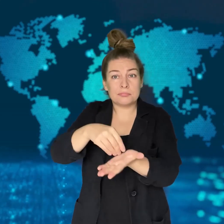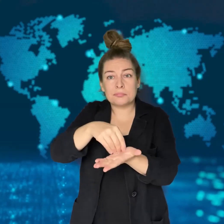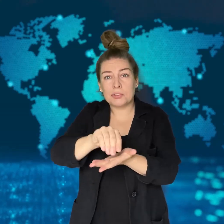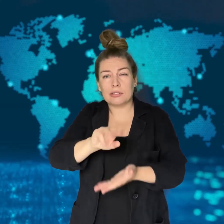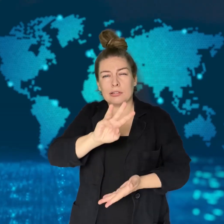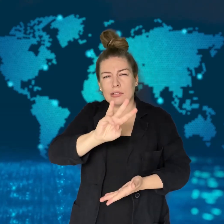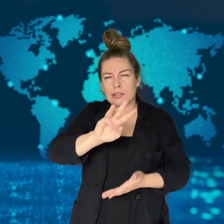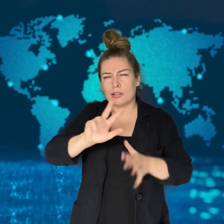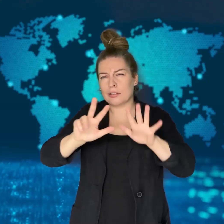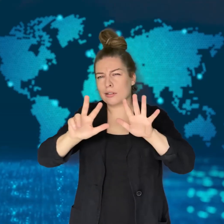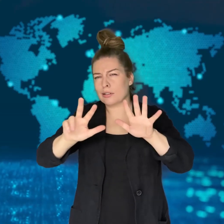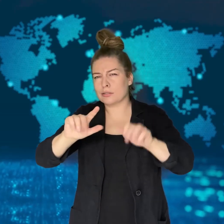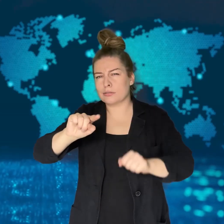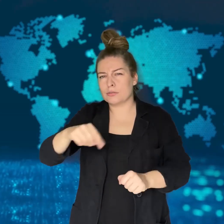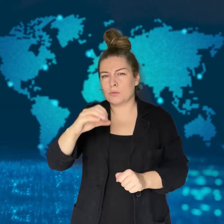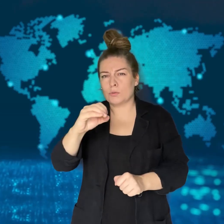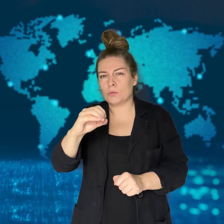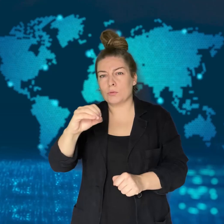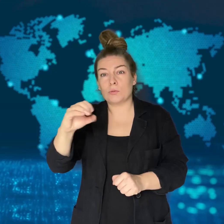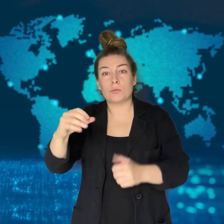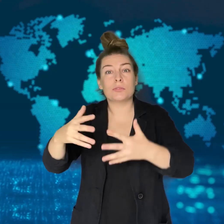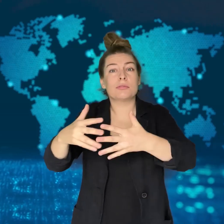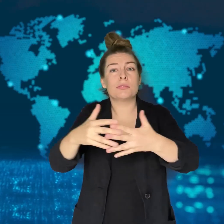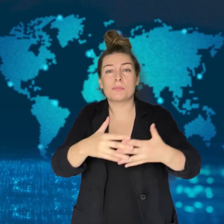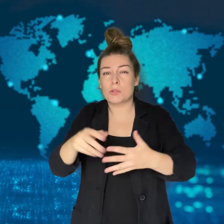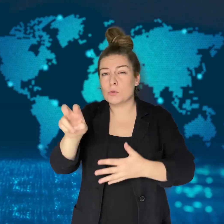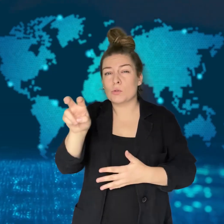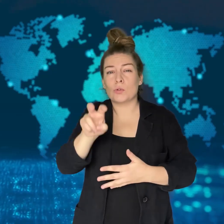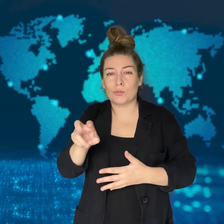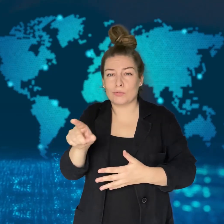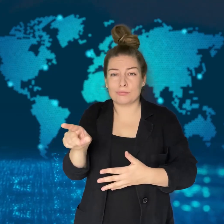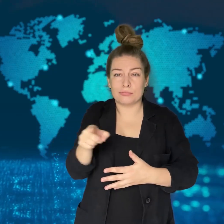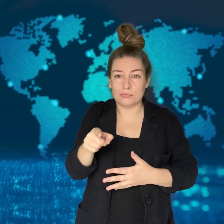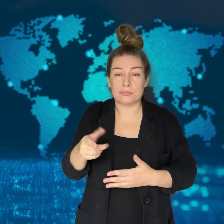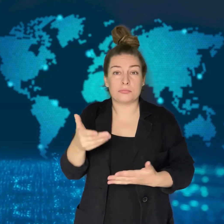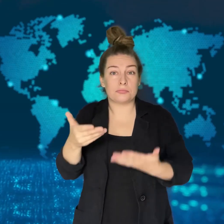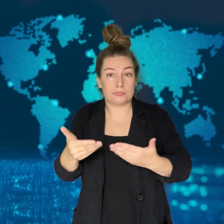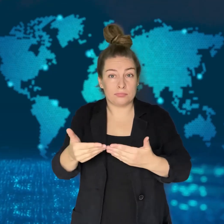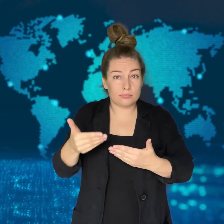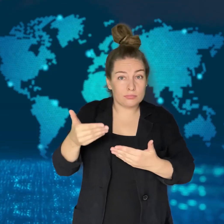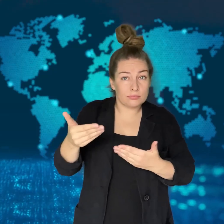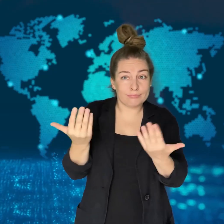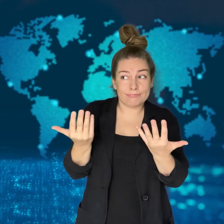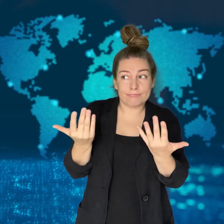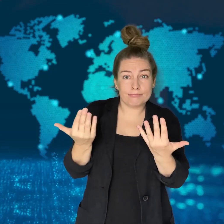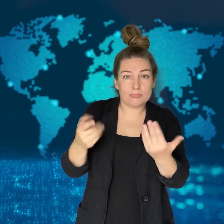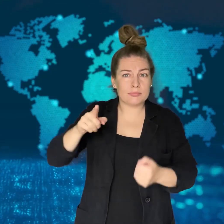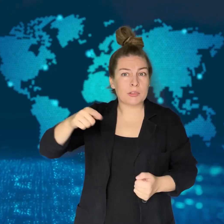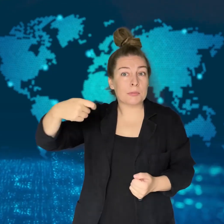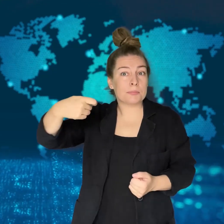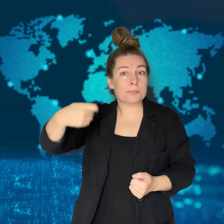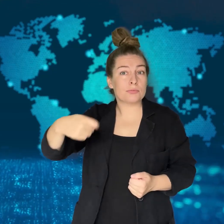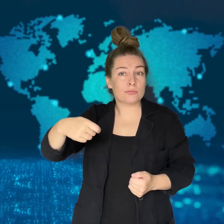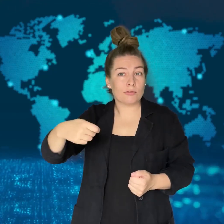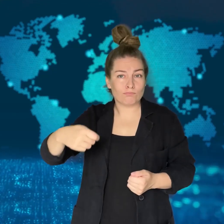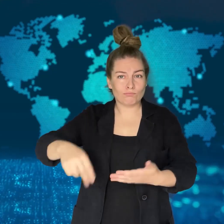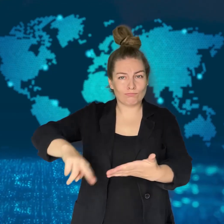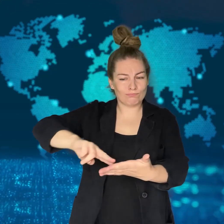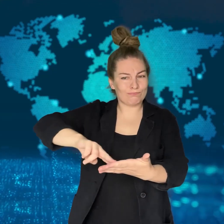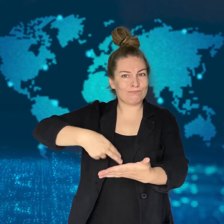If the President signs this bill,